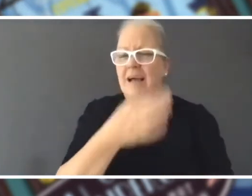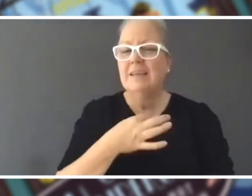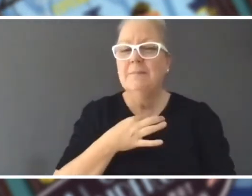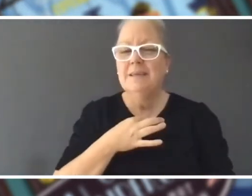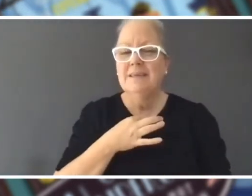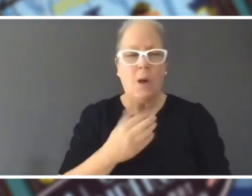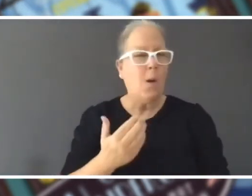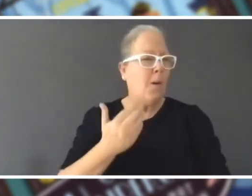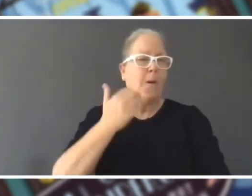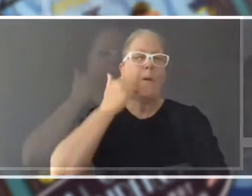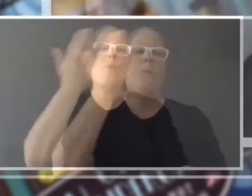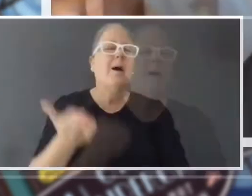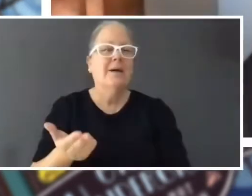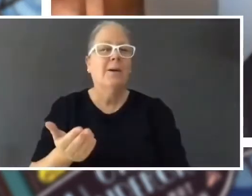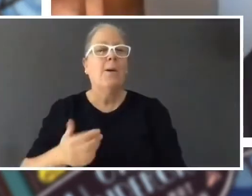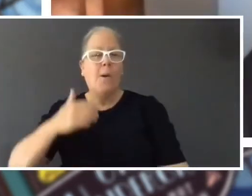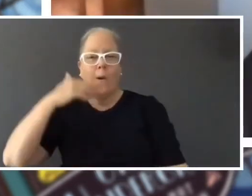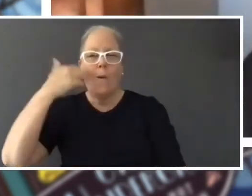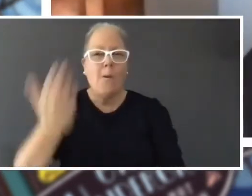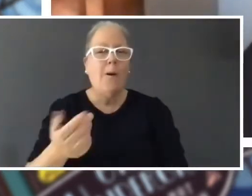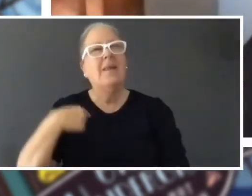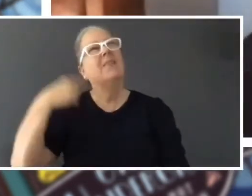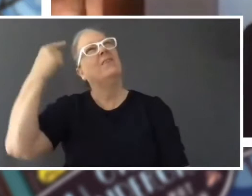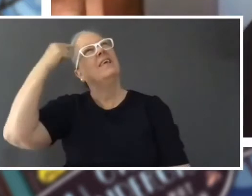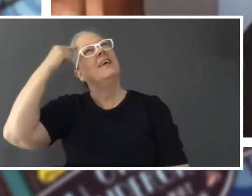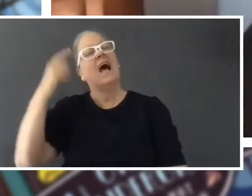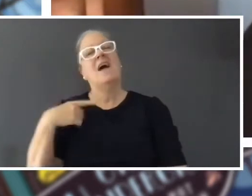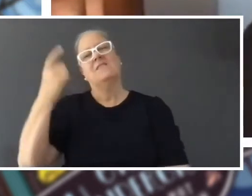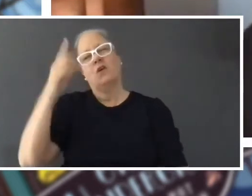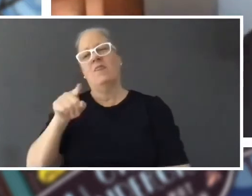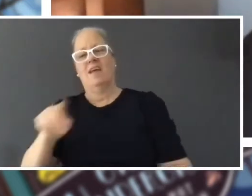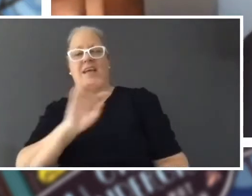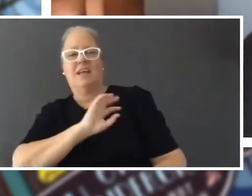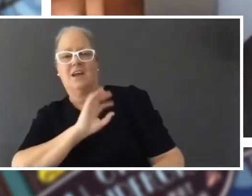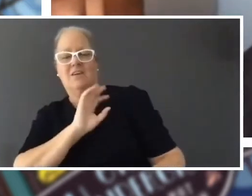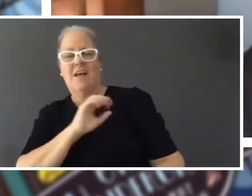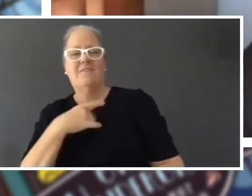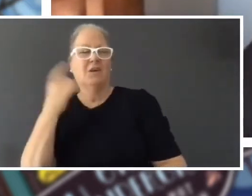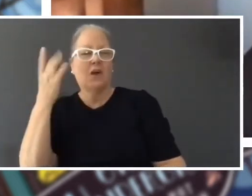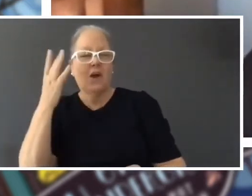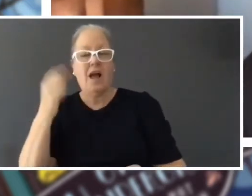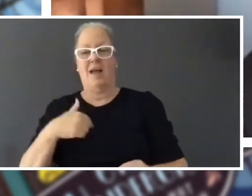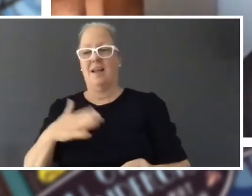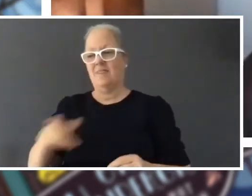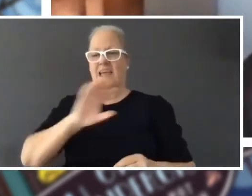I'm constantly thinking, 'Oh, I forgot to put this character in for ages and I really like that character, I better go and write them in. So,